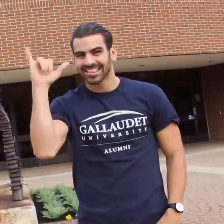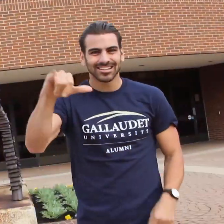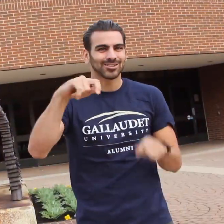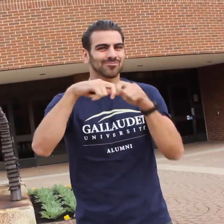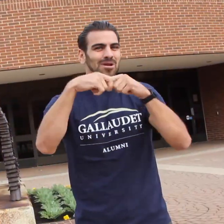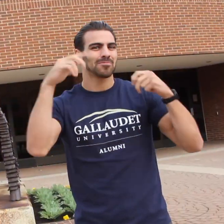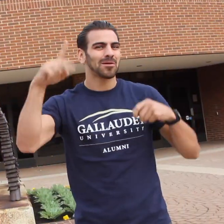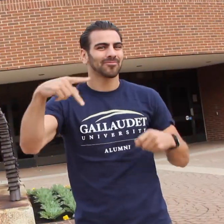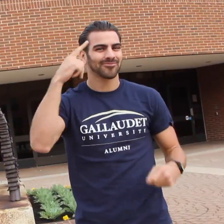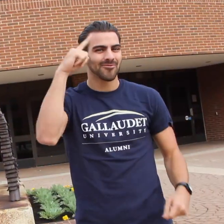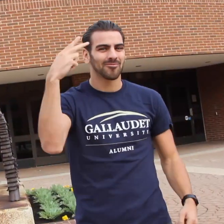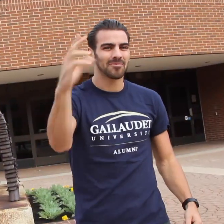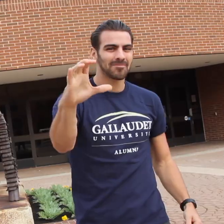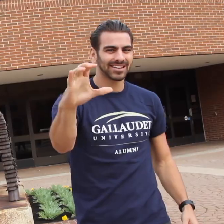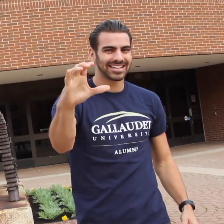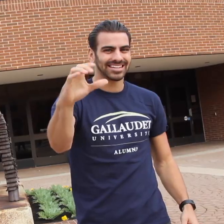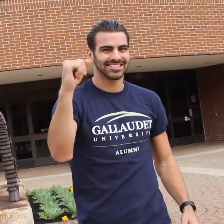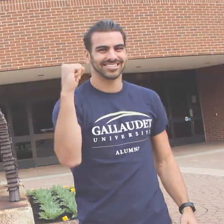That's your Homecoming wrap up.